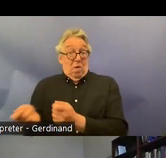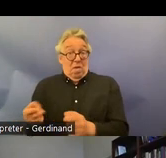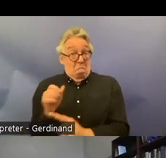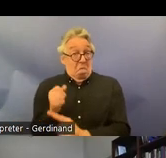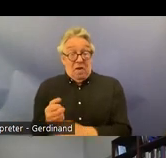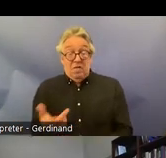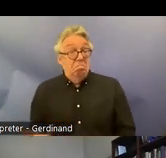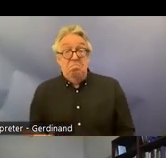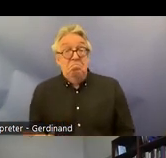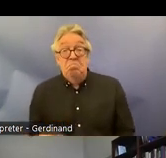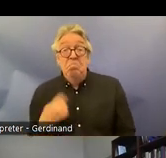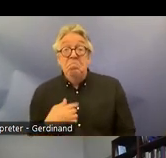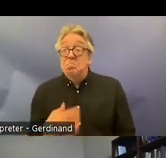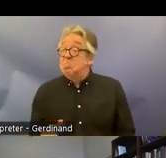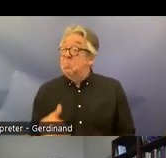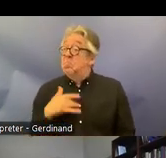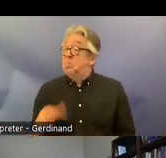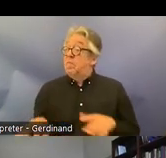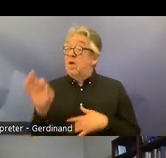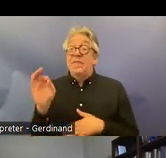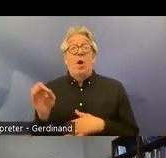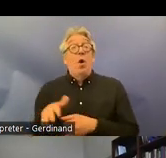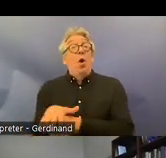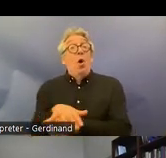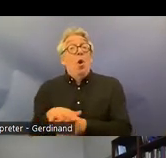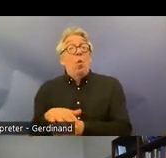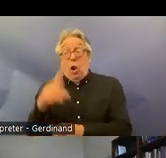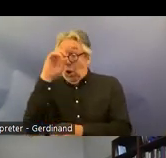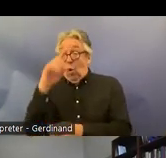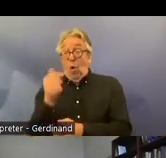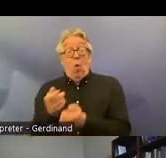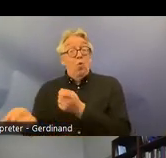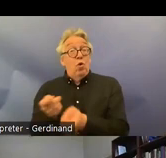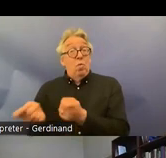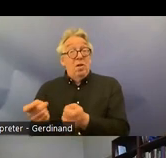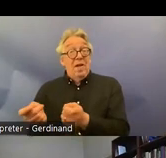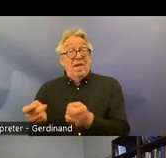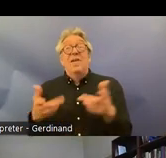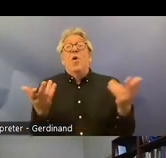because we find that local autonomy is already restricted by the crpd that